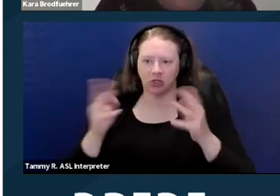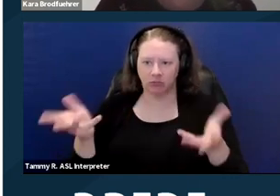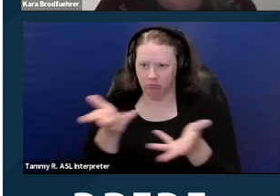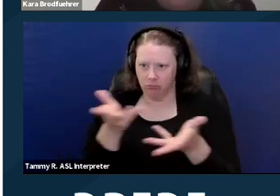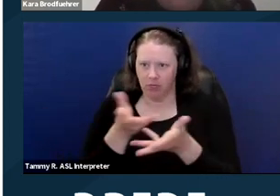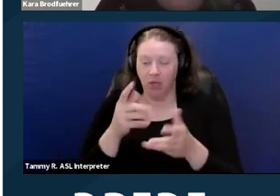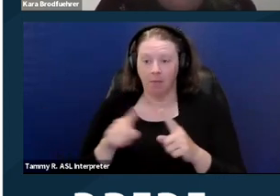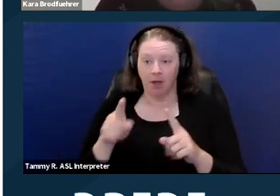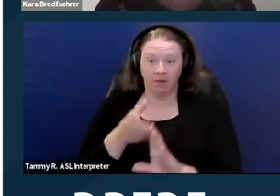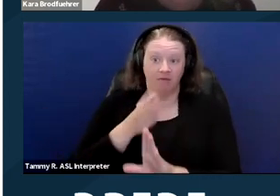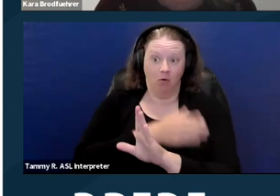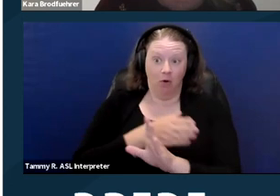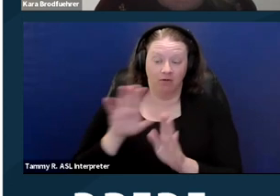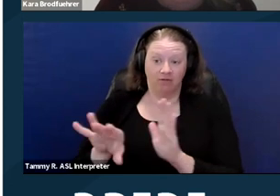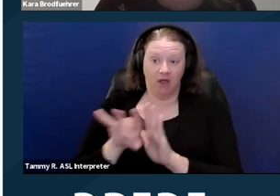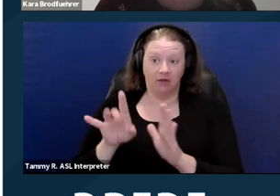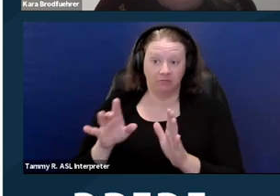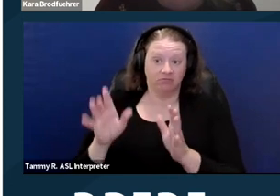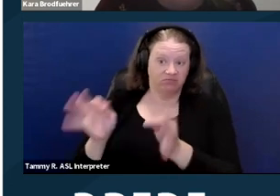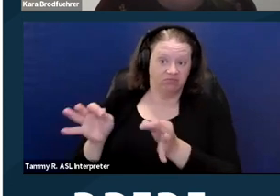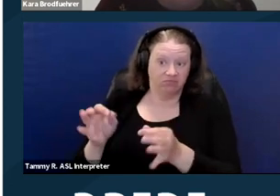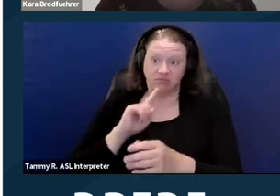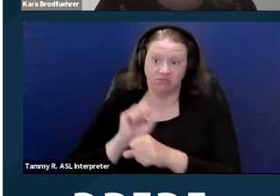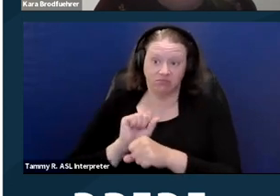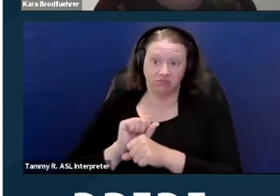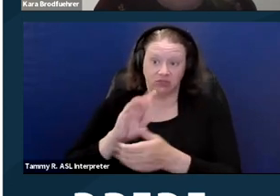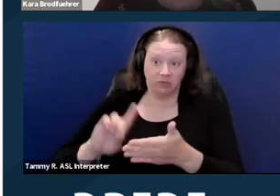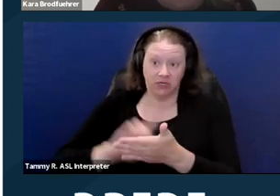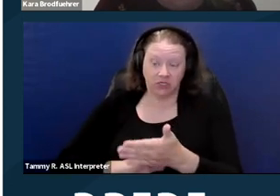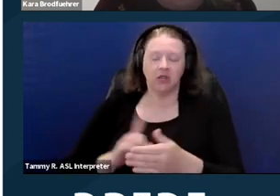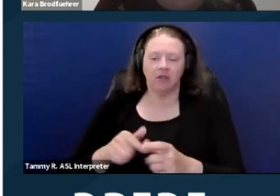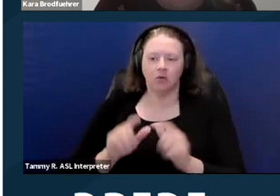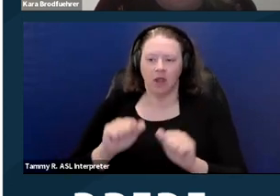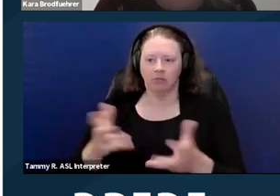You don't have to do it. Mediators can communicate directly with people